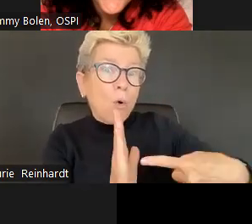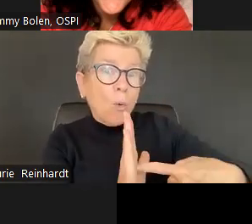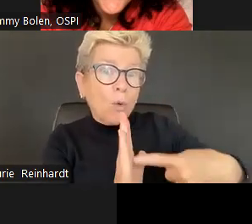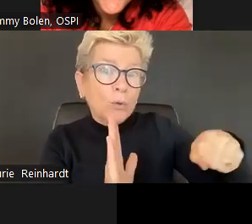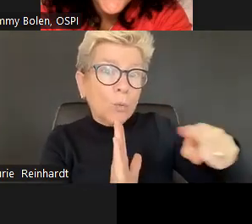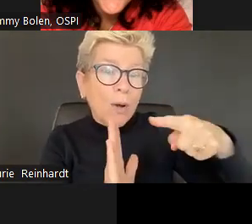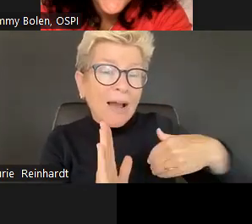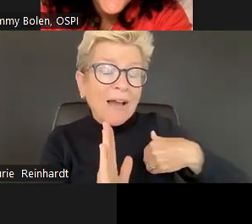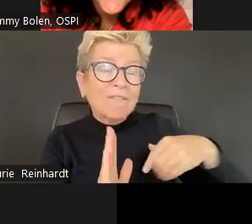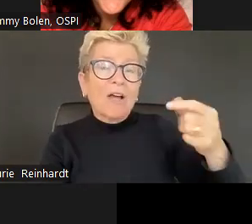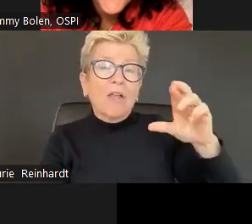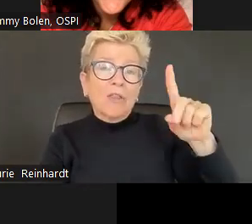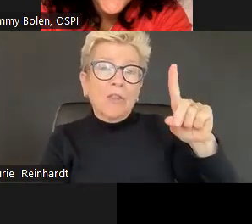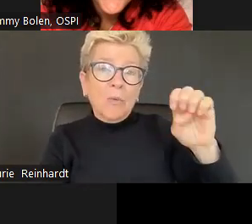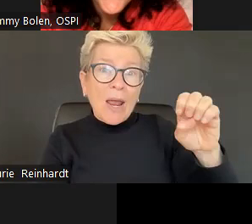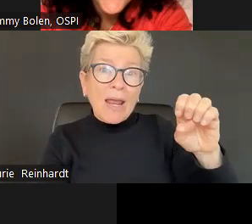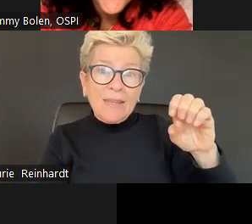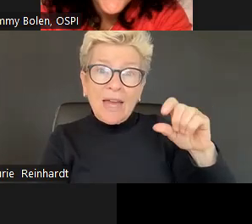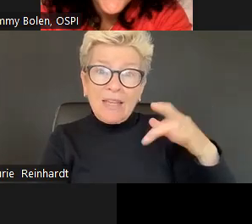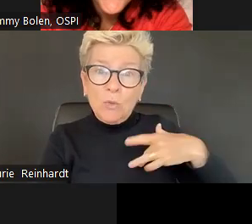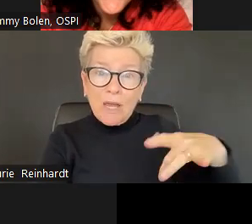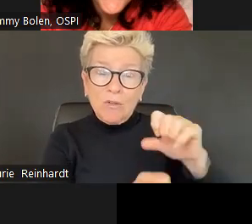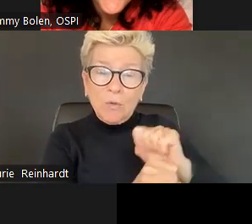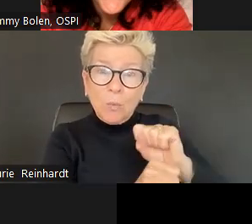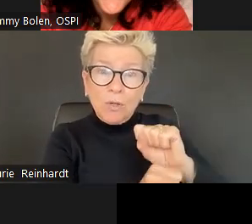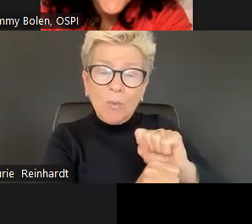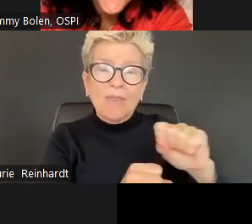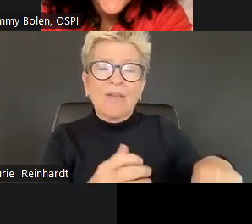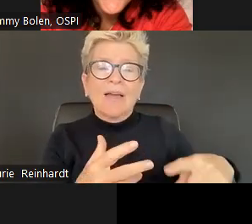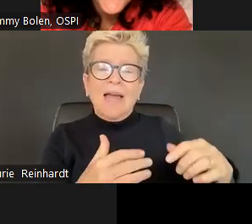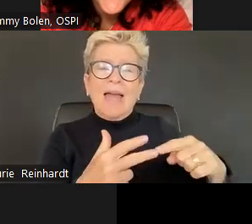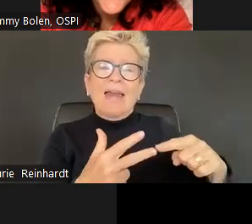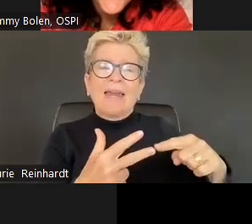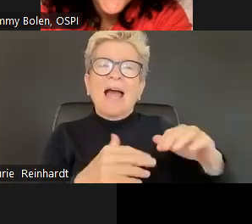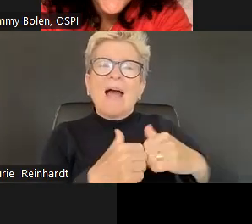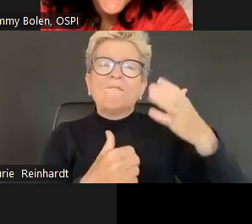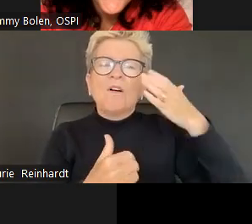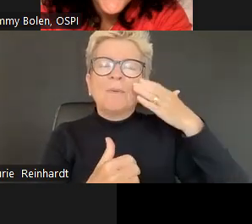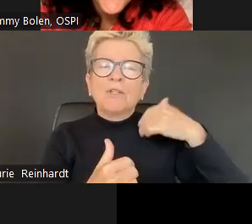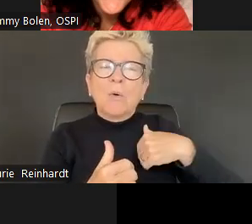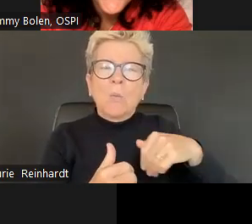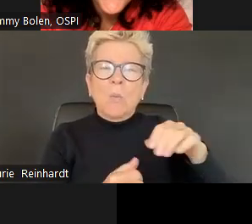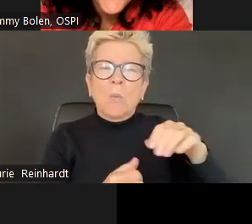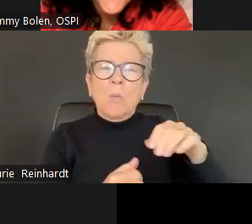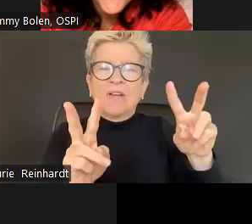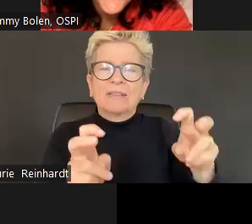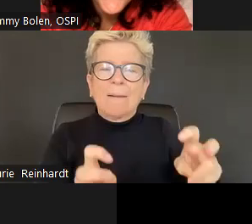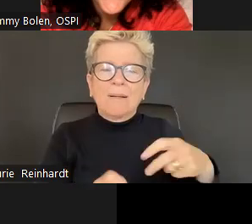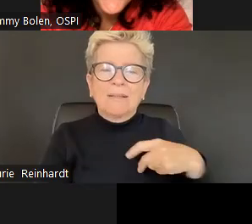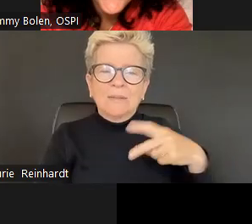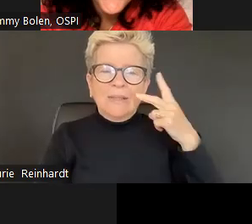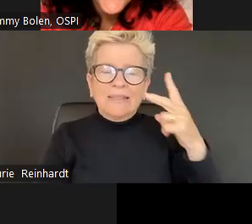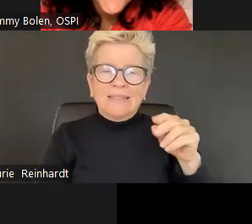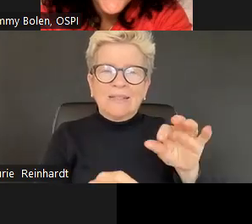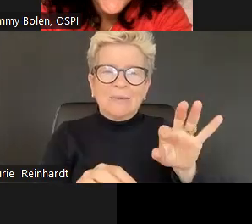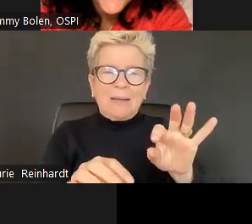we're gonna be launching a poll here and we want you to let us know what your role is.